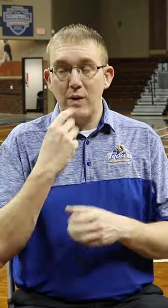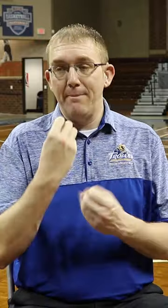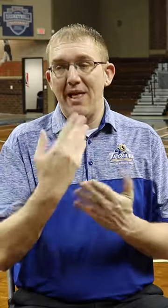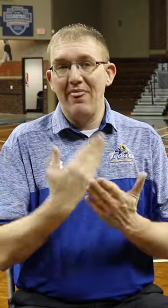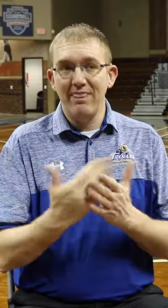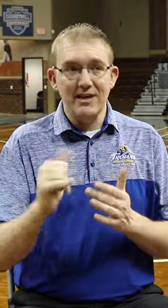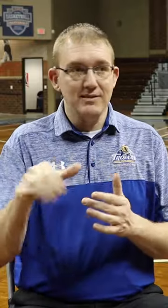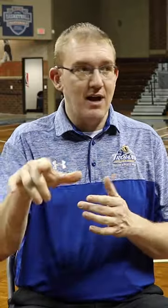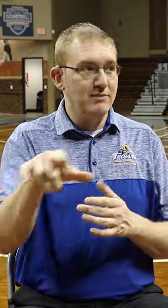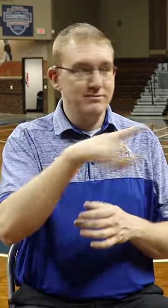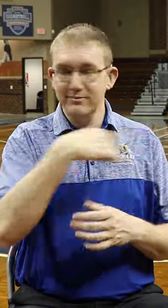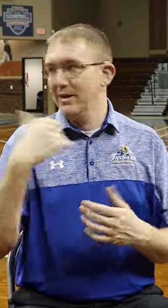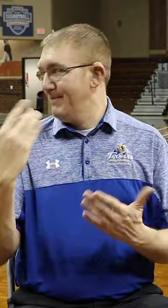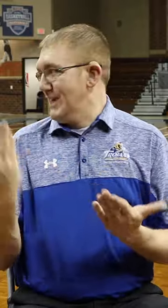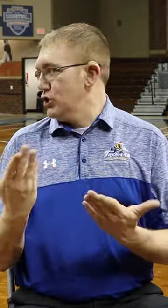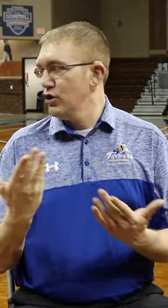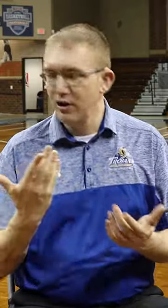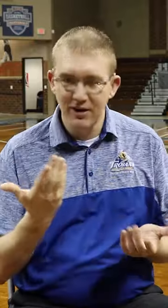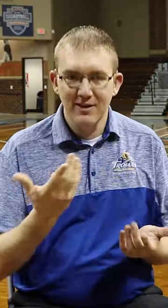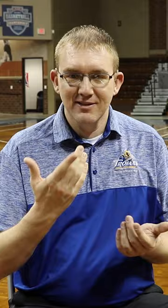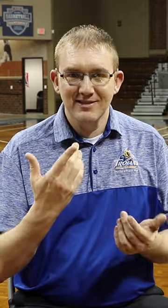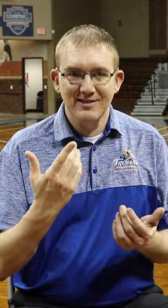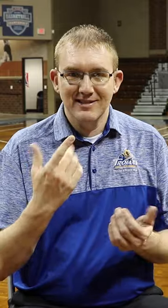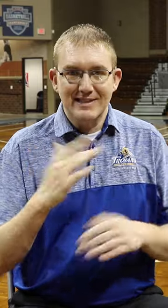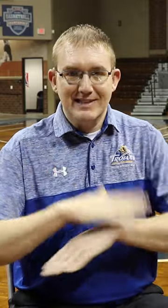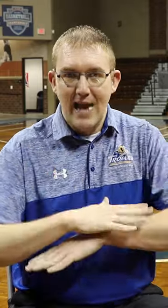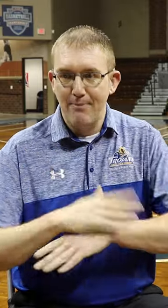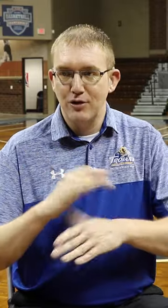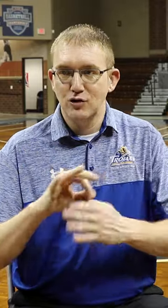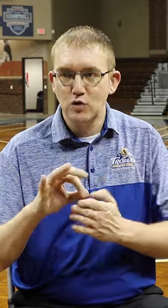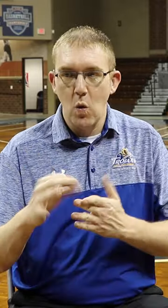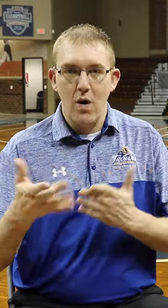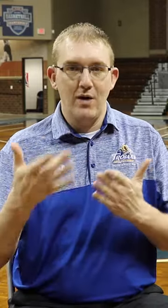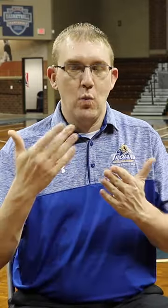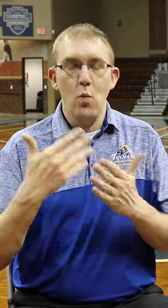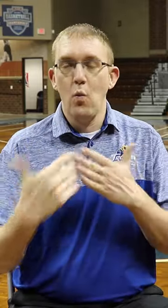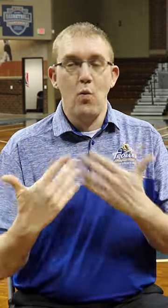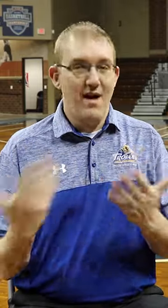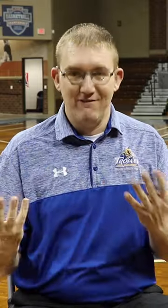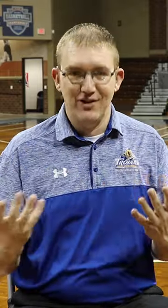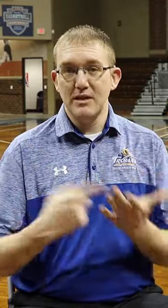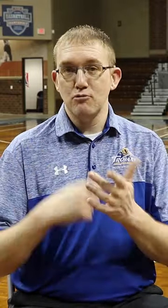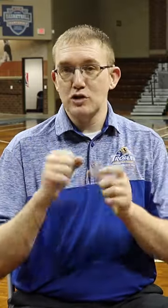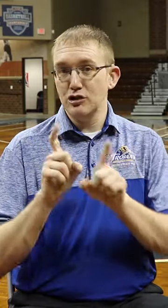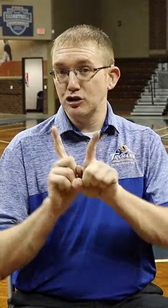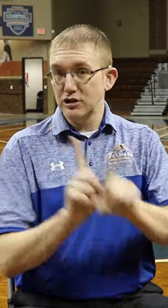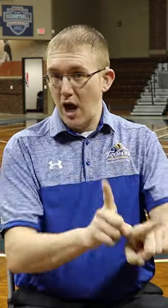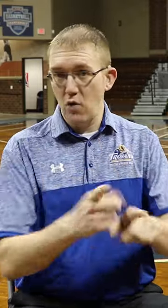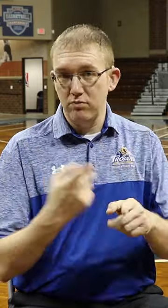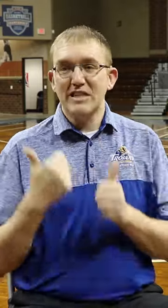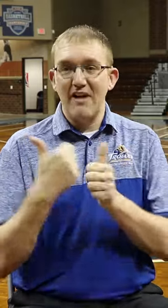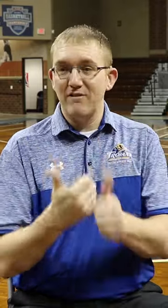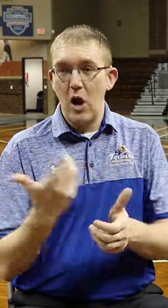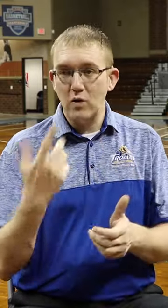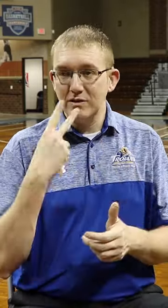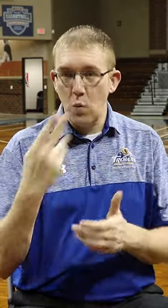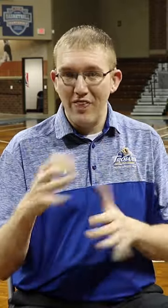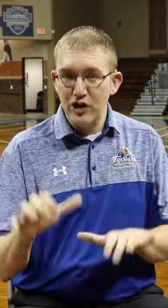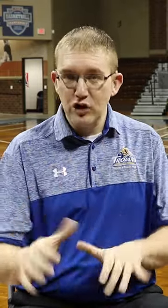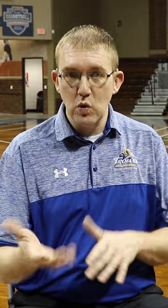There’s many things to do around the court like handling the tables, noting the scores and so on. Sometimes you can even shadow someone to learn more about what they do.